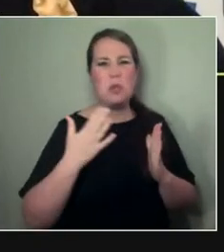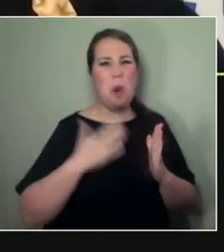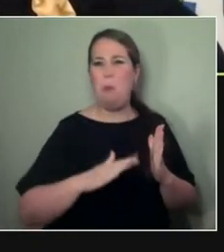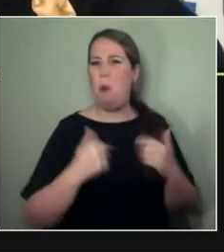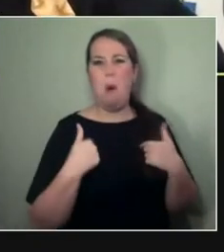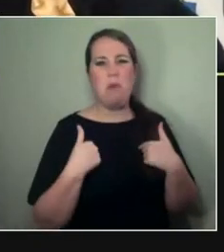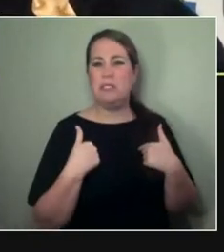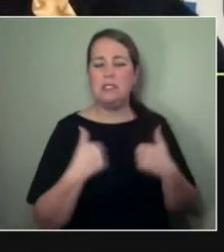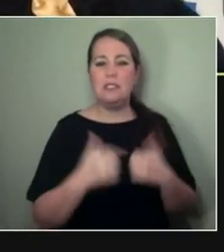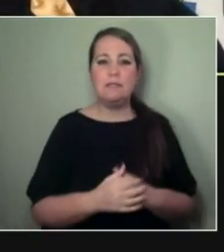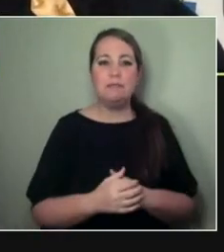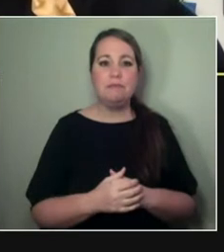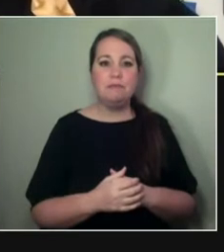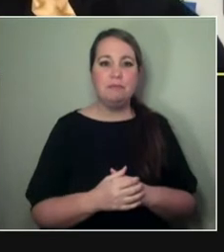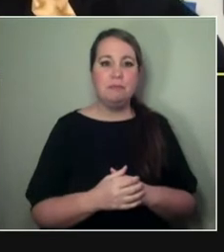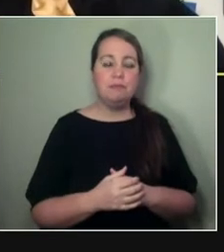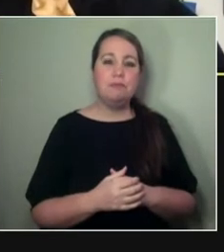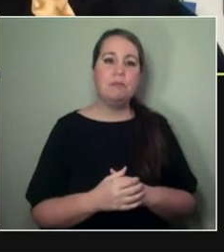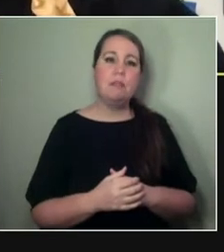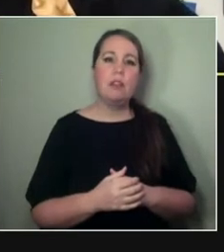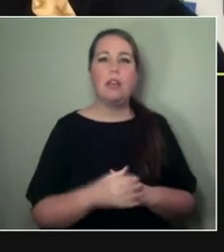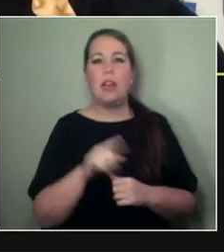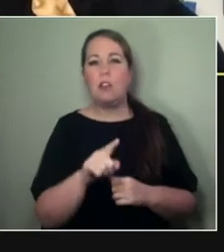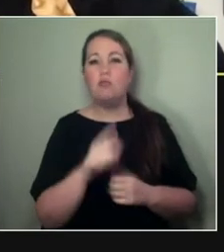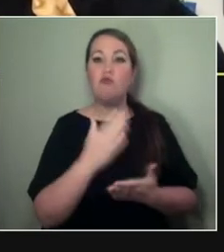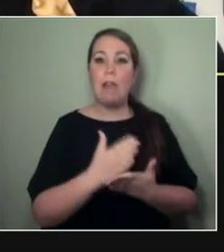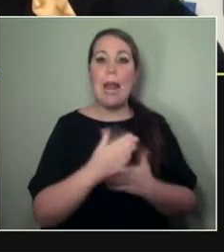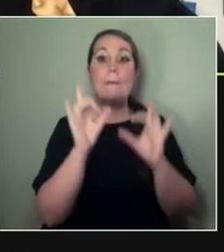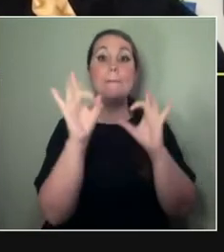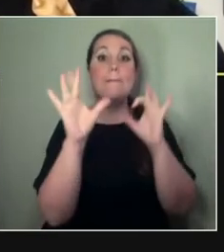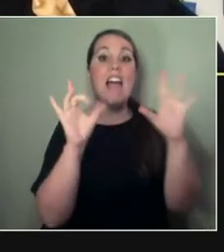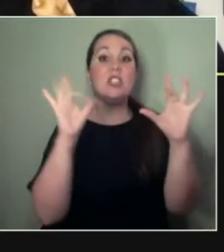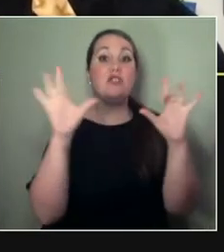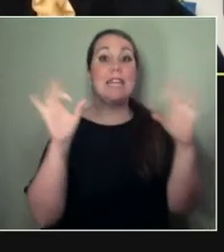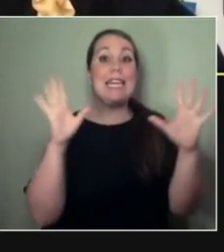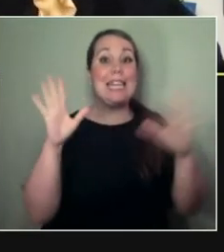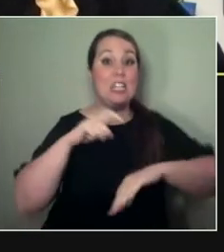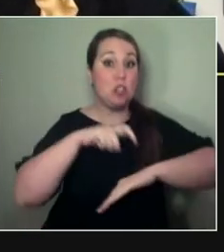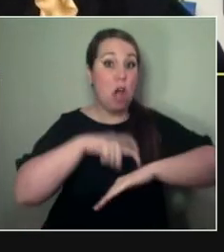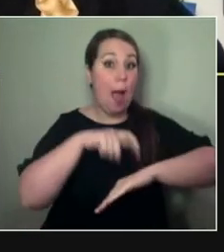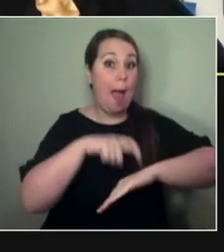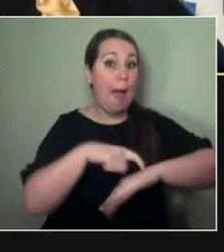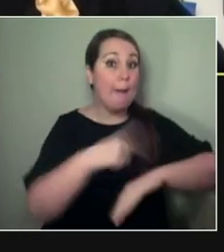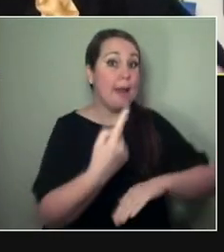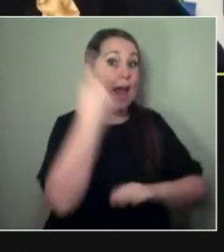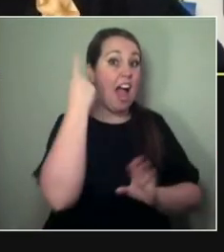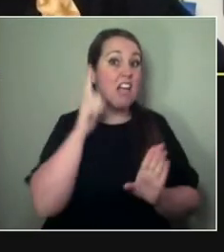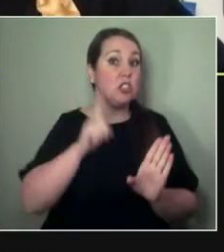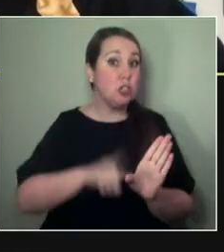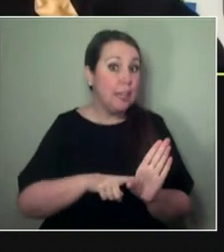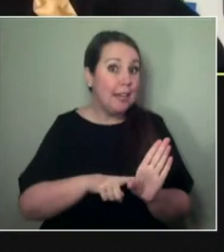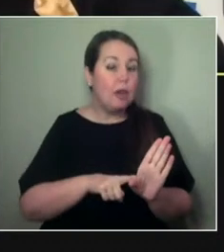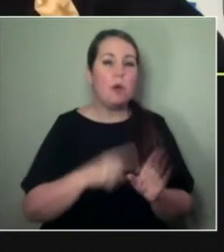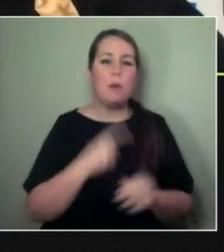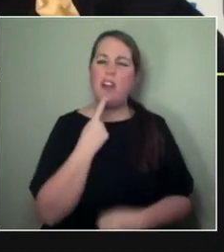a real turning point at Matariki last year, where we were like, 'Look, what does it mean now to connect?'